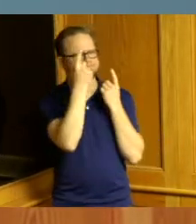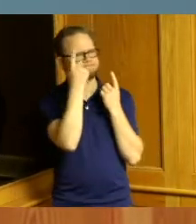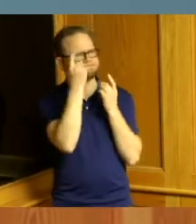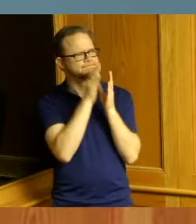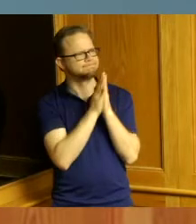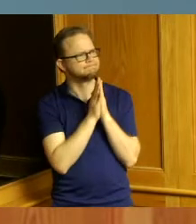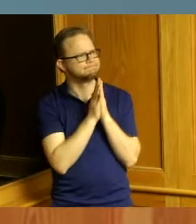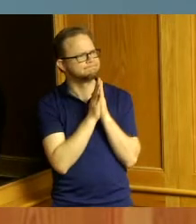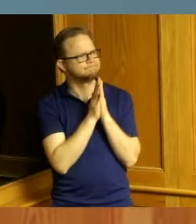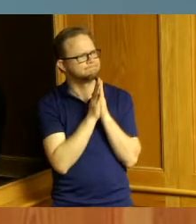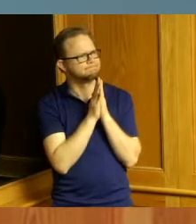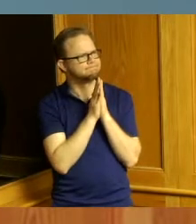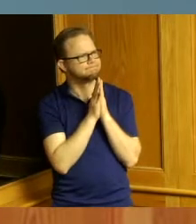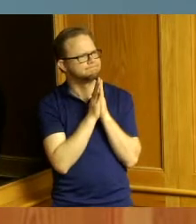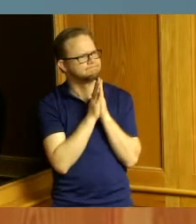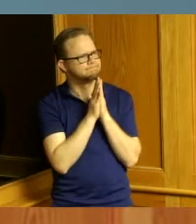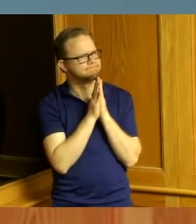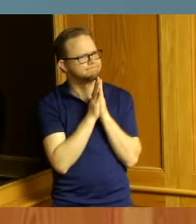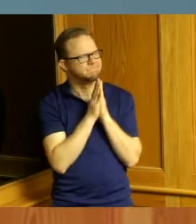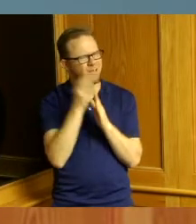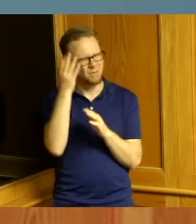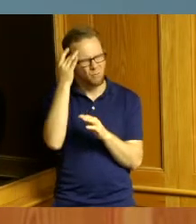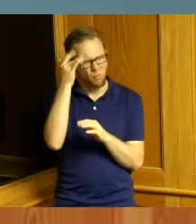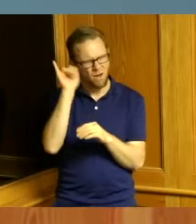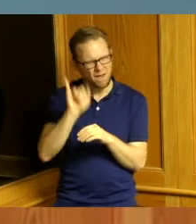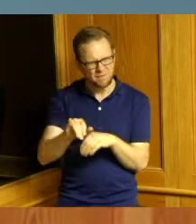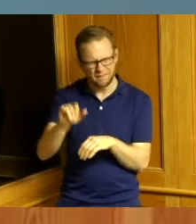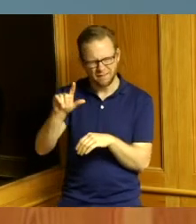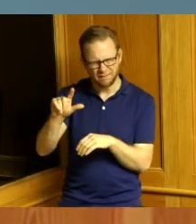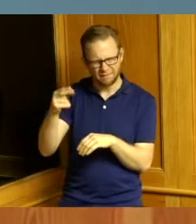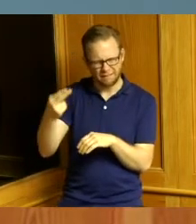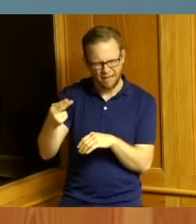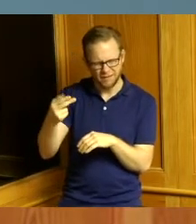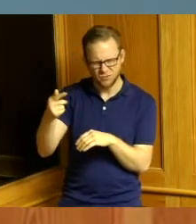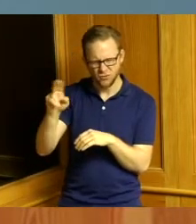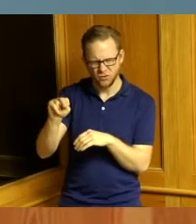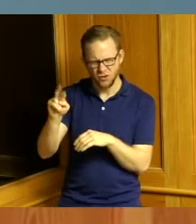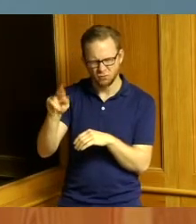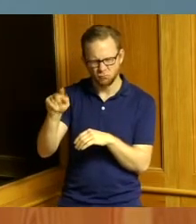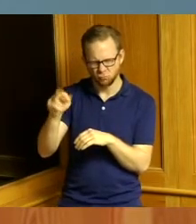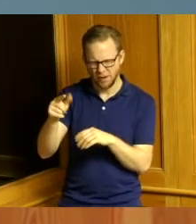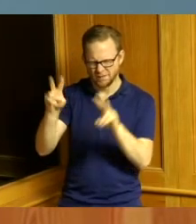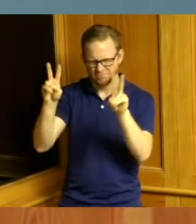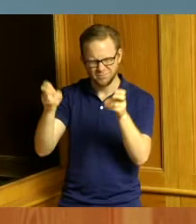I mean why are we calling this the Lincoln heights gun range first of all it's not in Lincoln heights